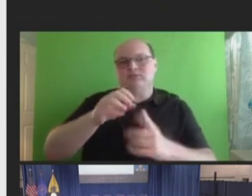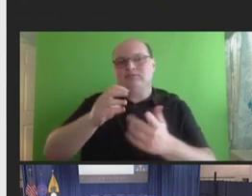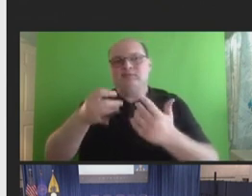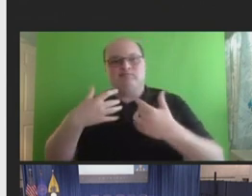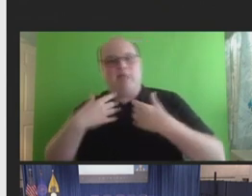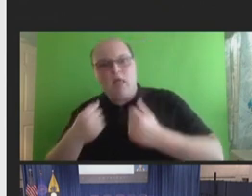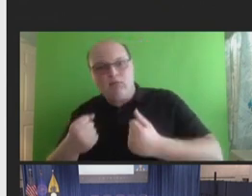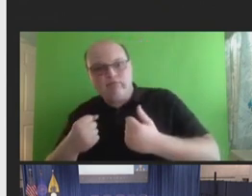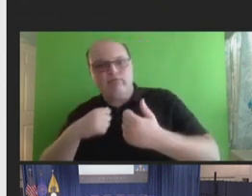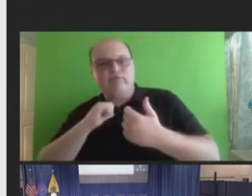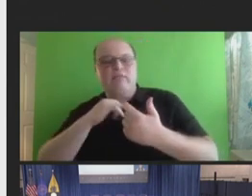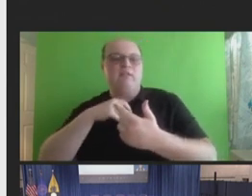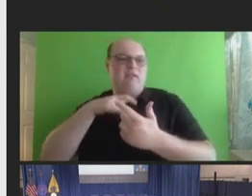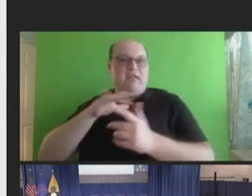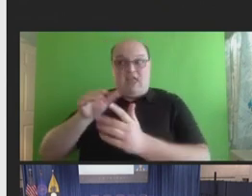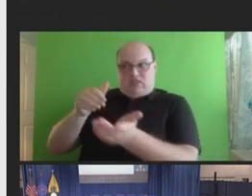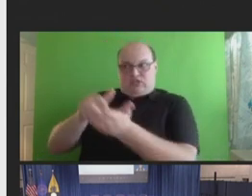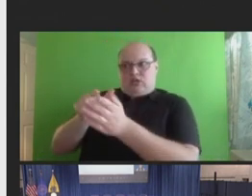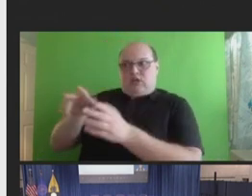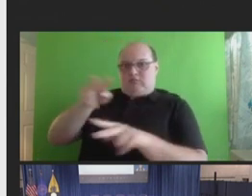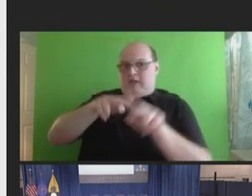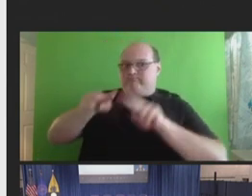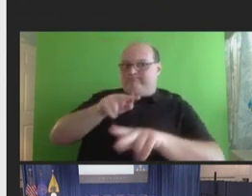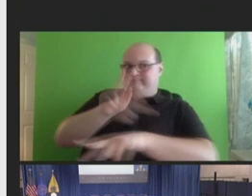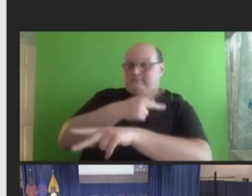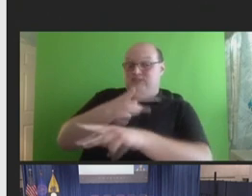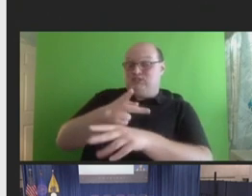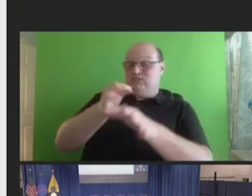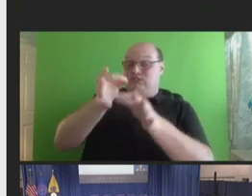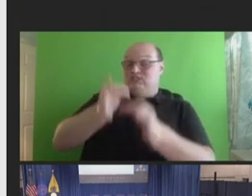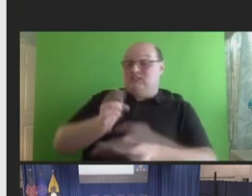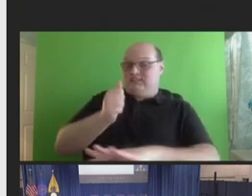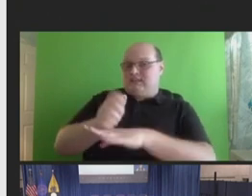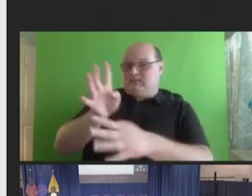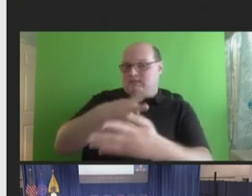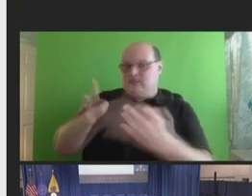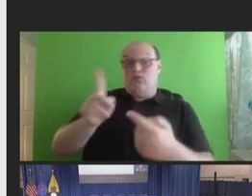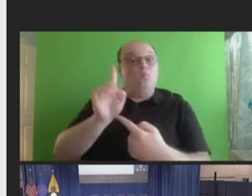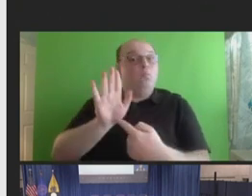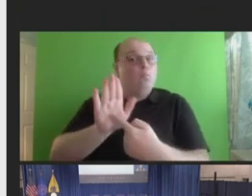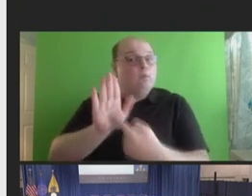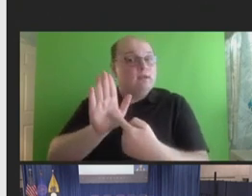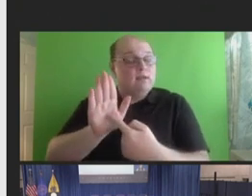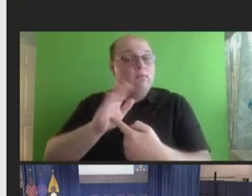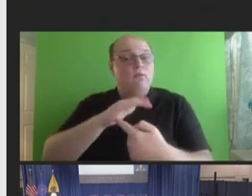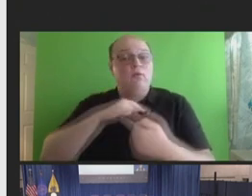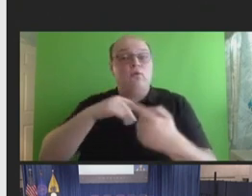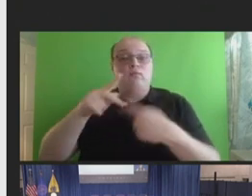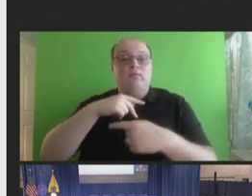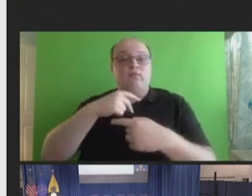a patient's physician. One example is recipients of CAR T-cell therapy